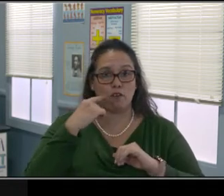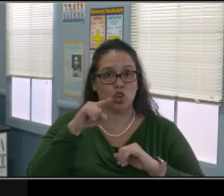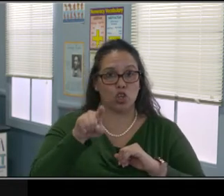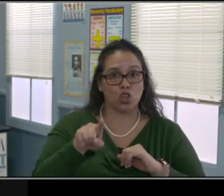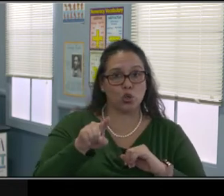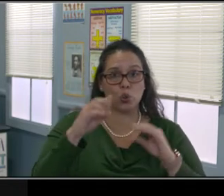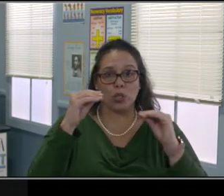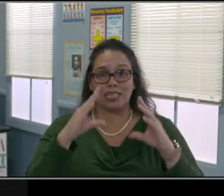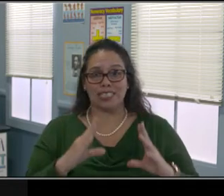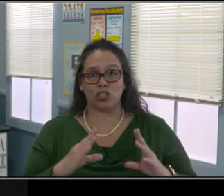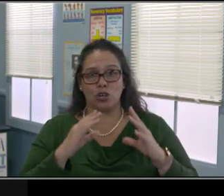We have a couple minutes.